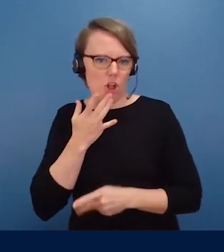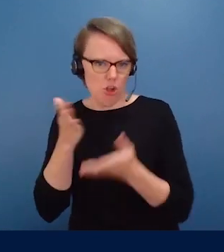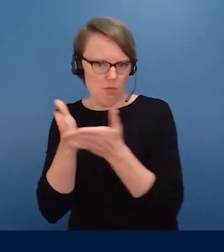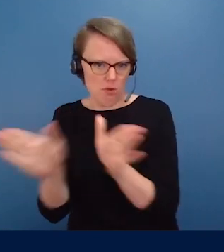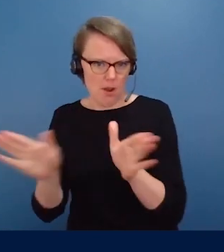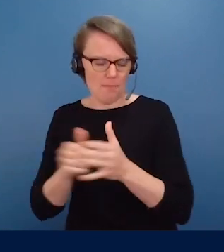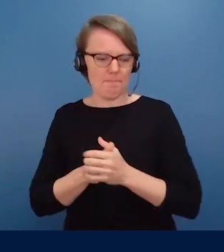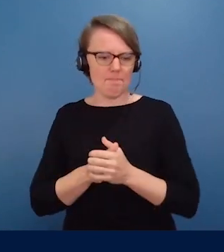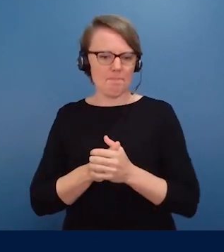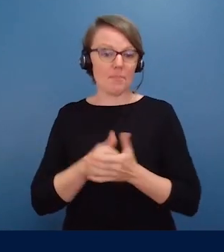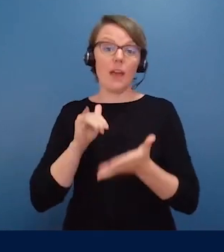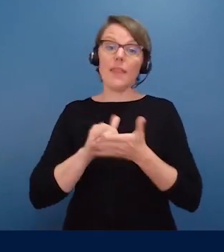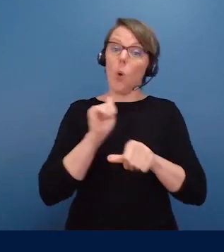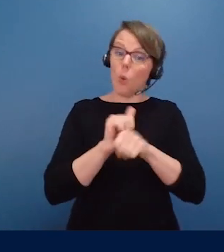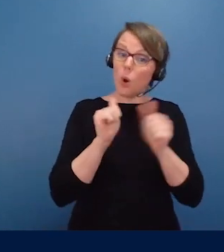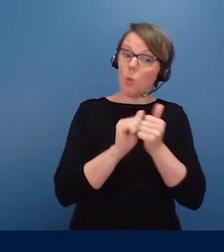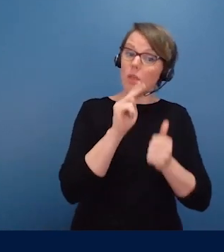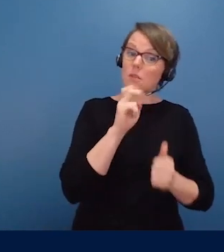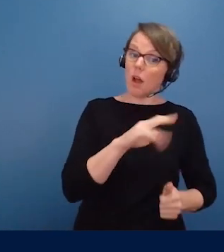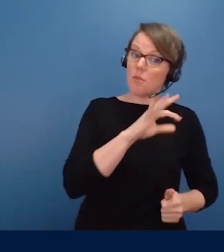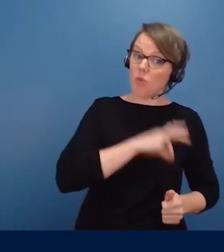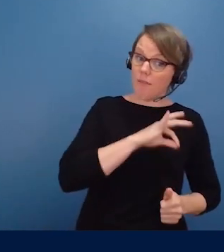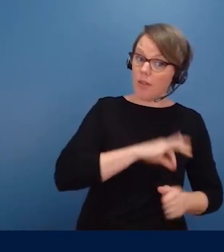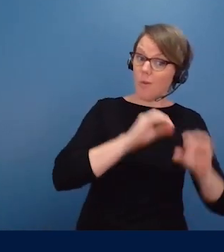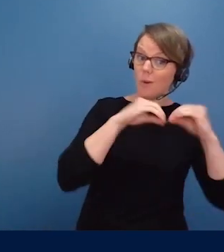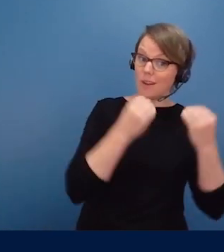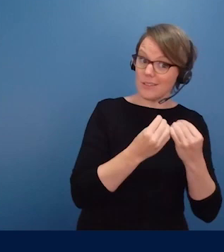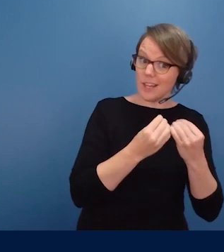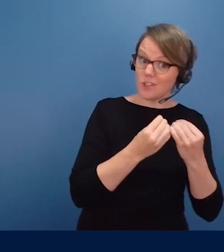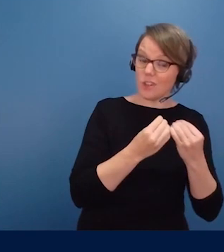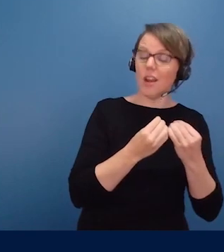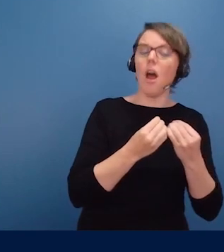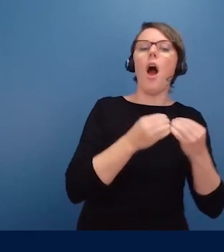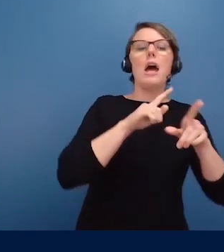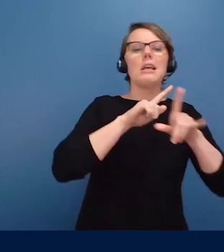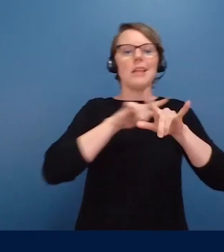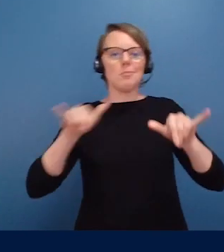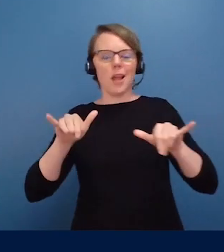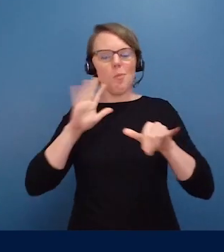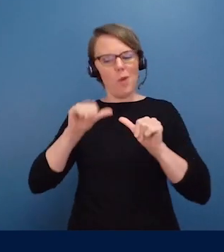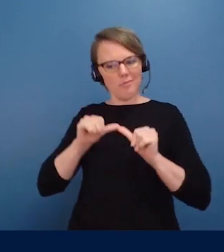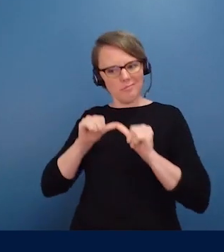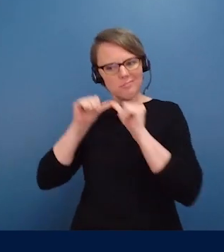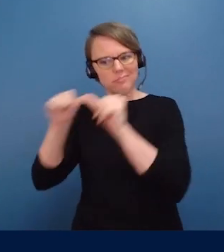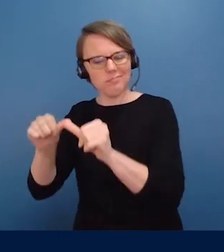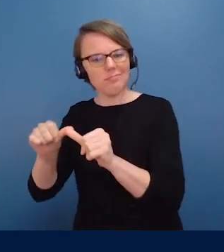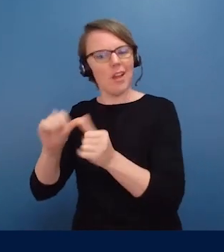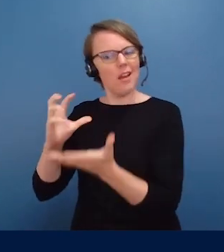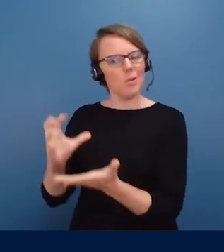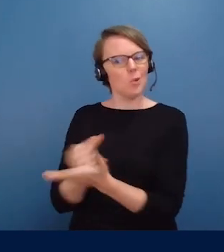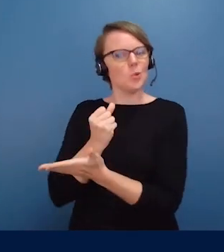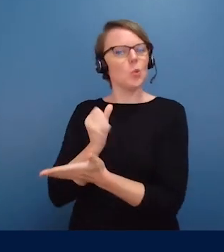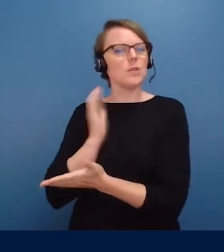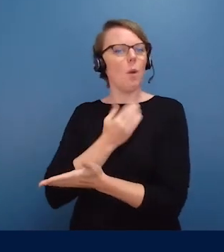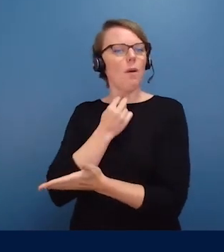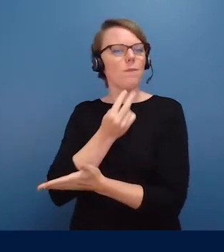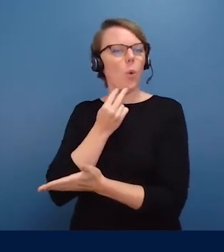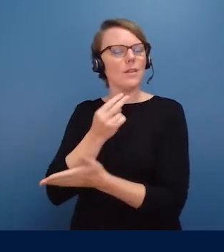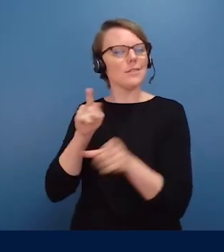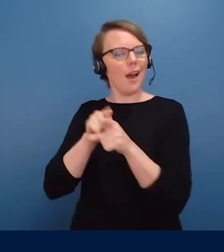with current and future committed long-term efforts to use our voice as a company on public policy issues